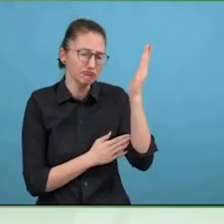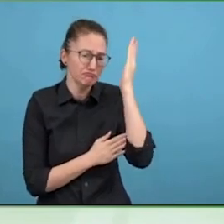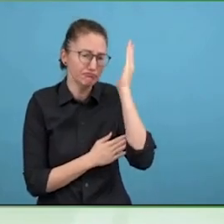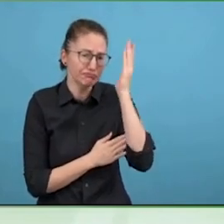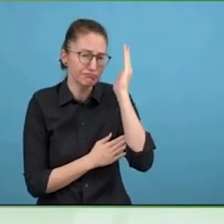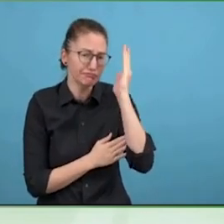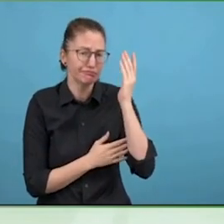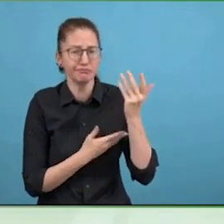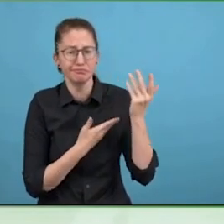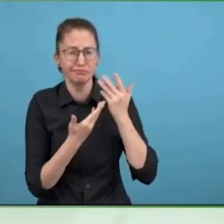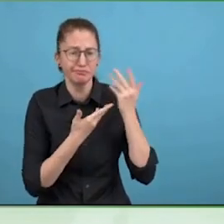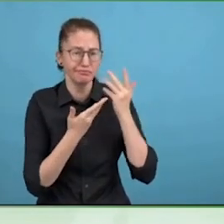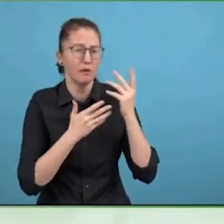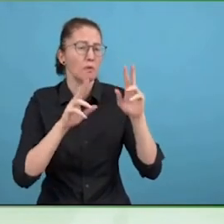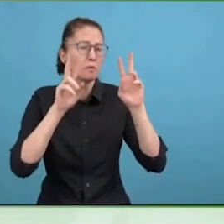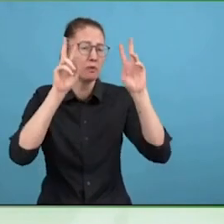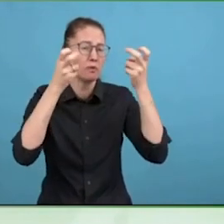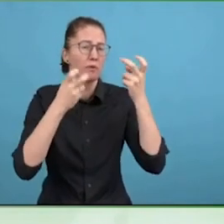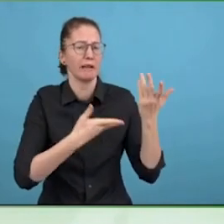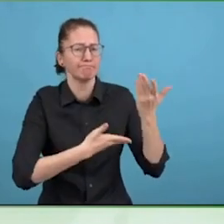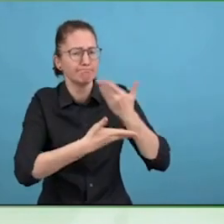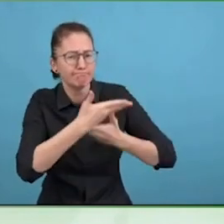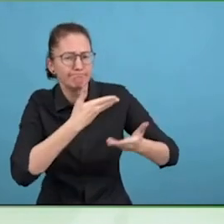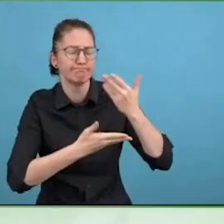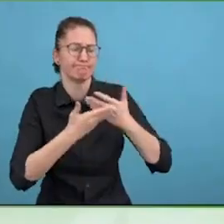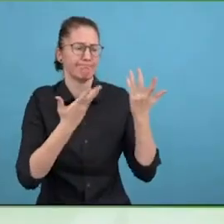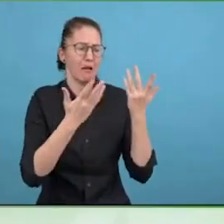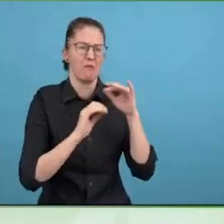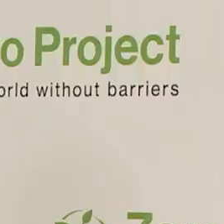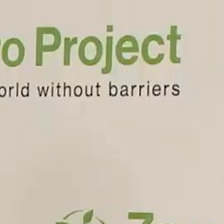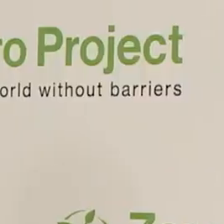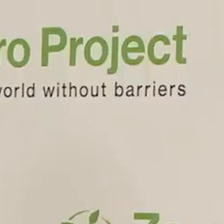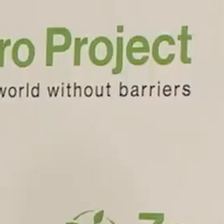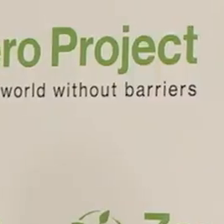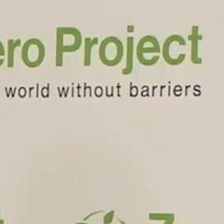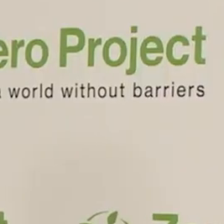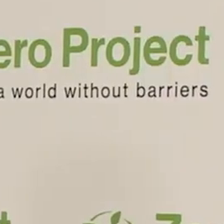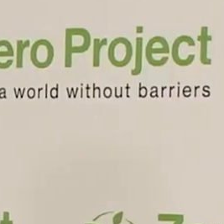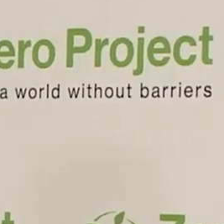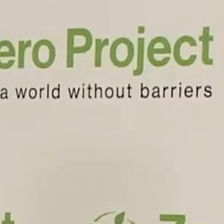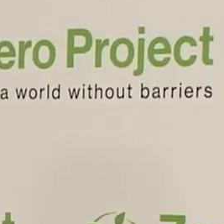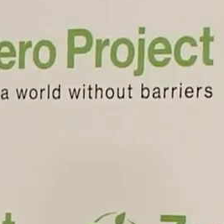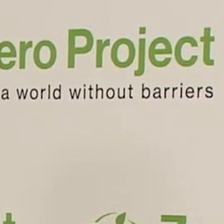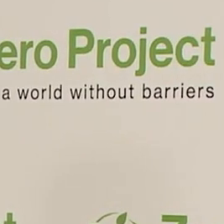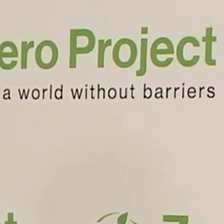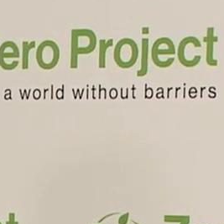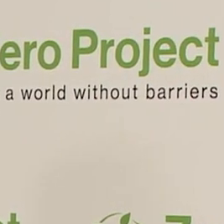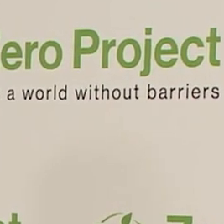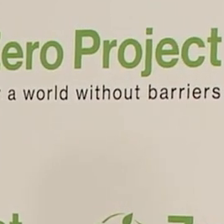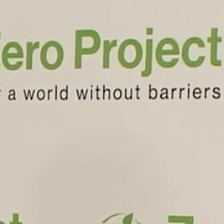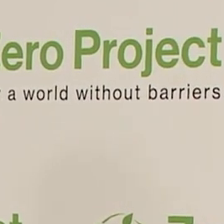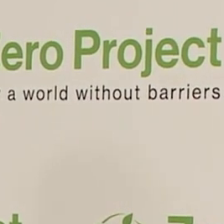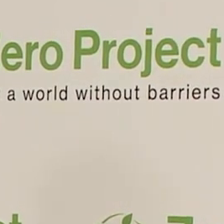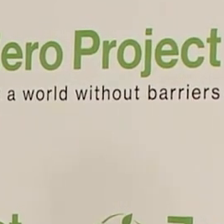exclusion is pollution, so this is about how we disability inclusion